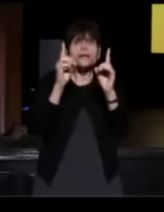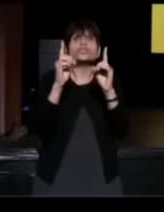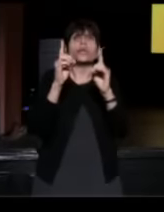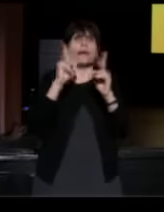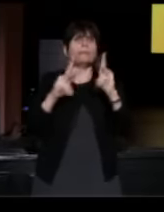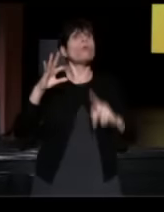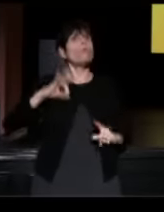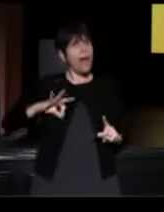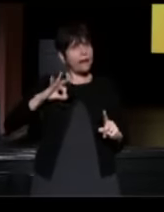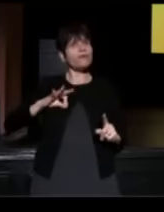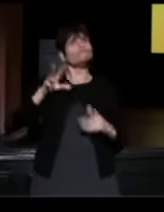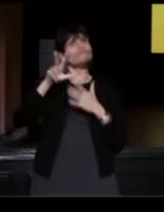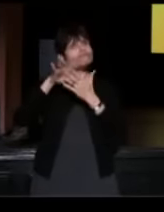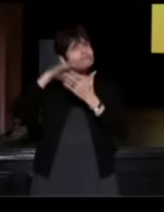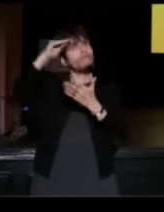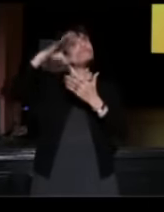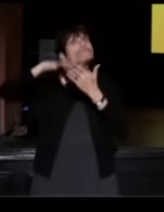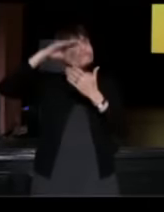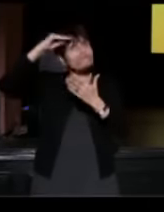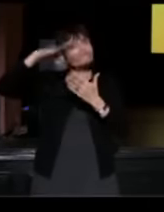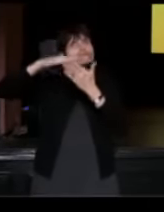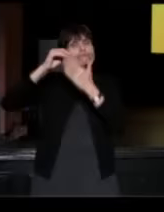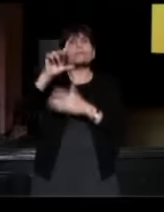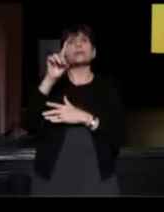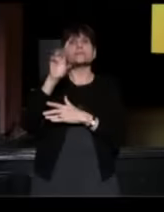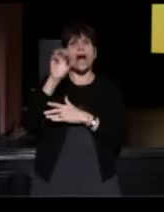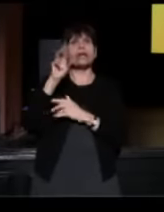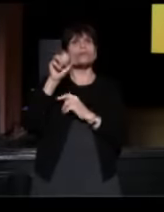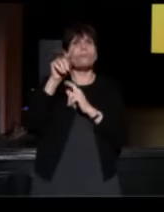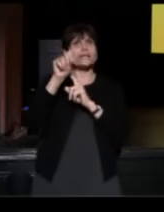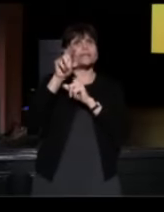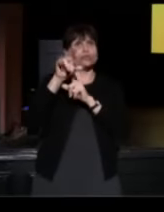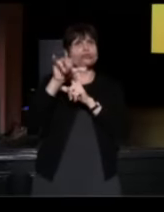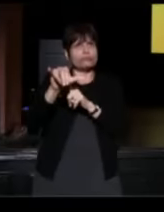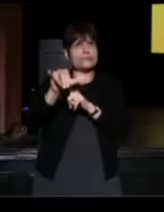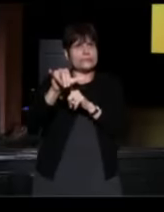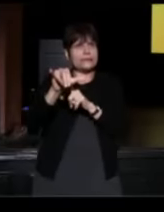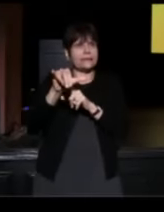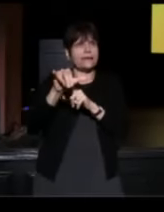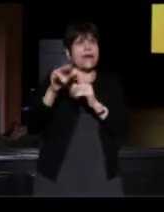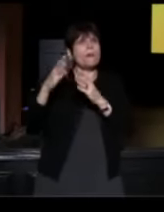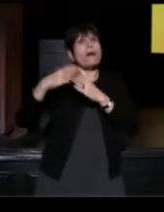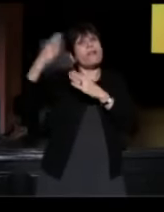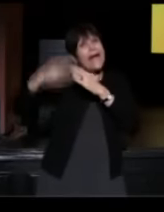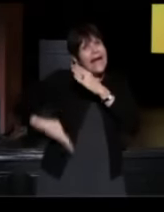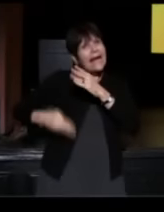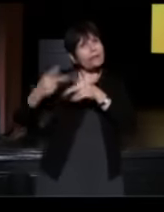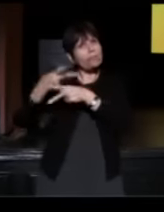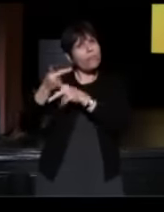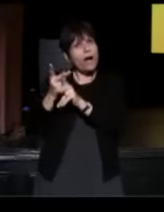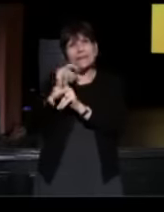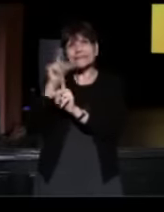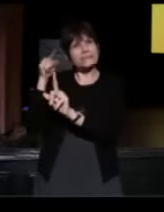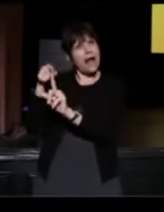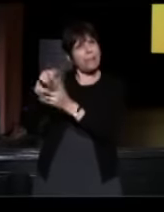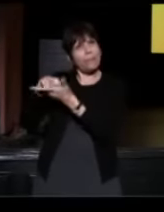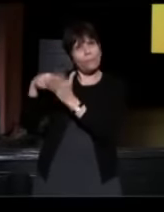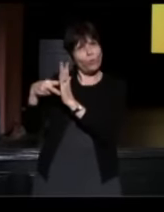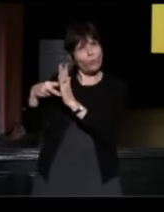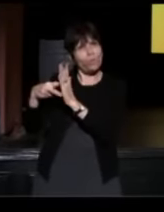And what I wanted to do was to say that the end product isn't the purpose anymore. It's the act of having people listen to each other